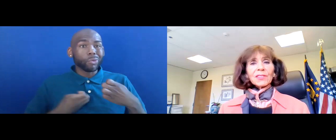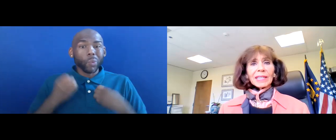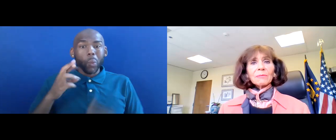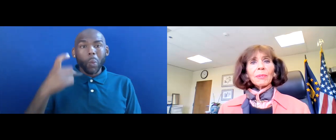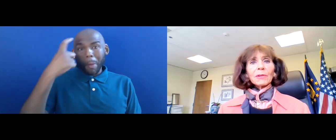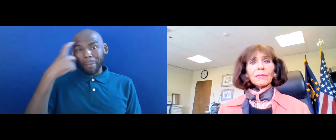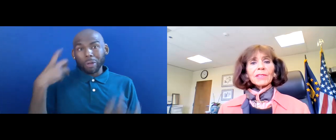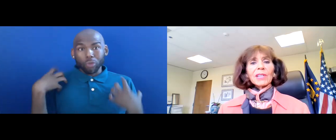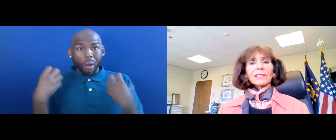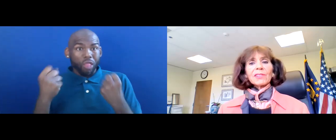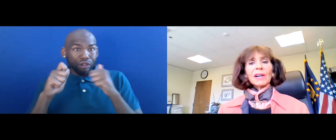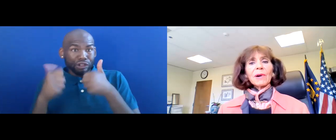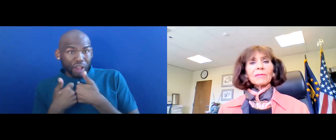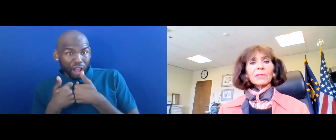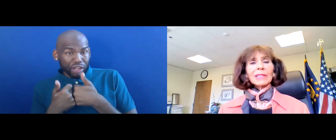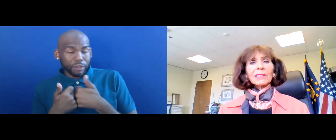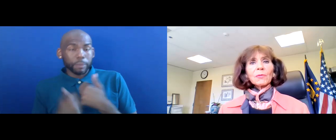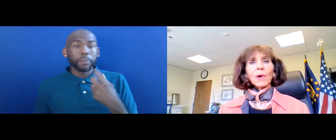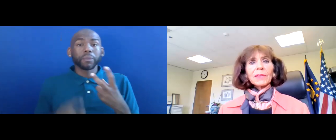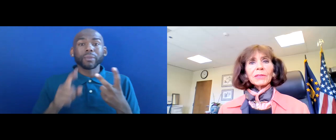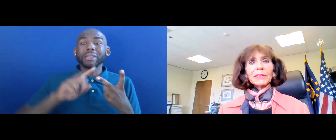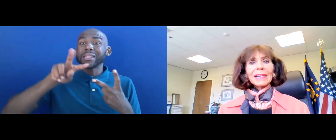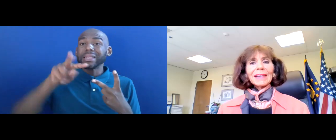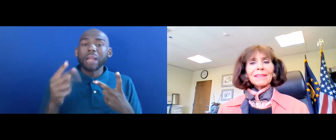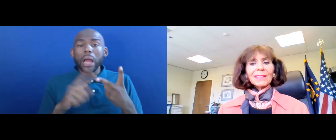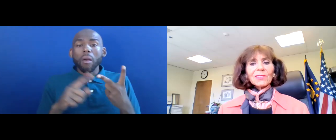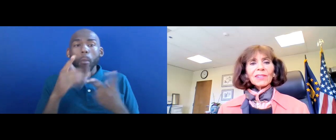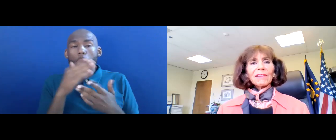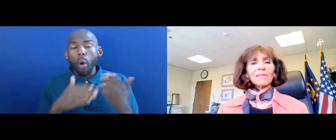THE SECOND PART OF THE TEST, HOWEVER, IS WHETHER THIS